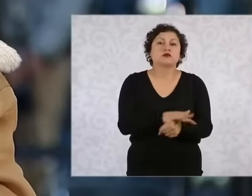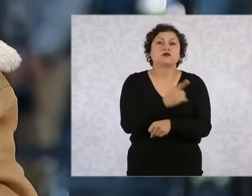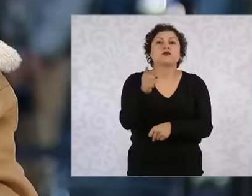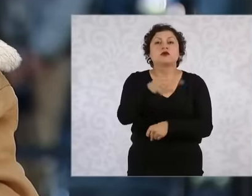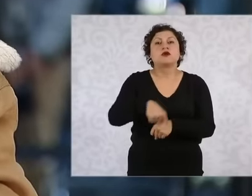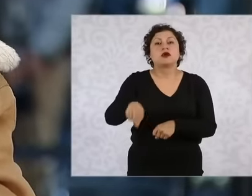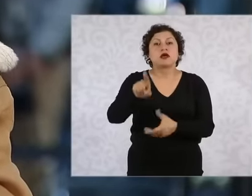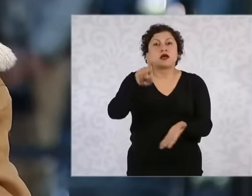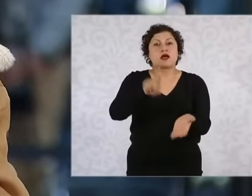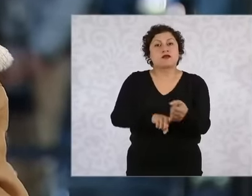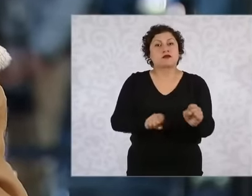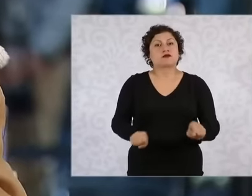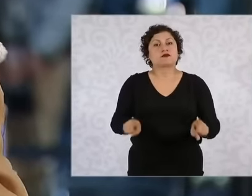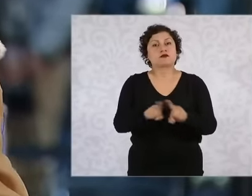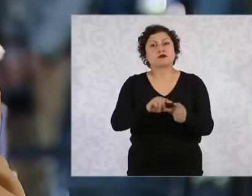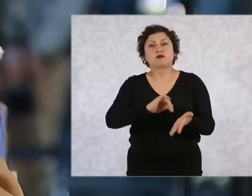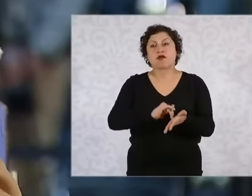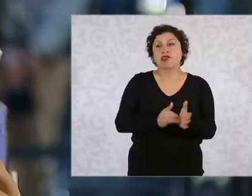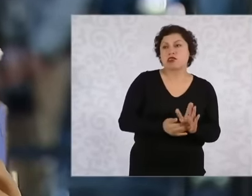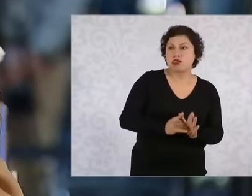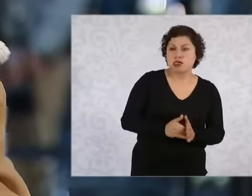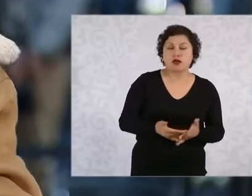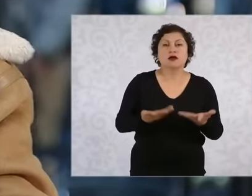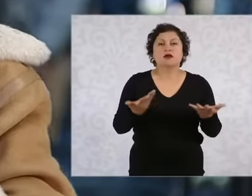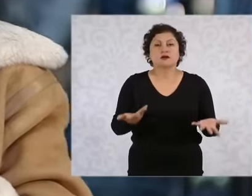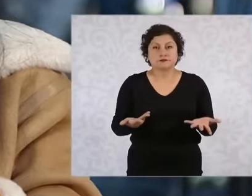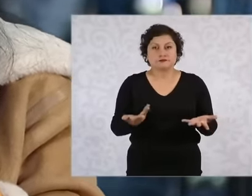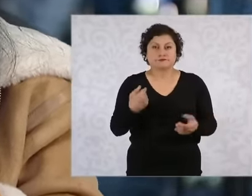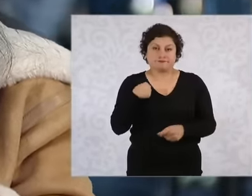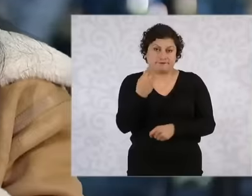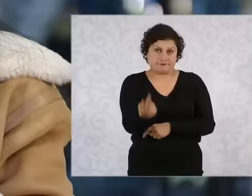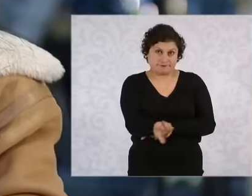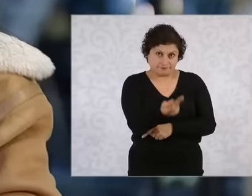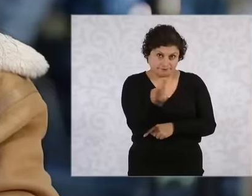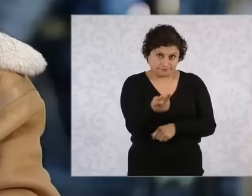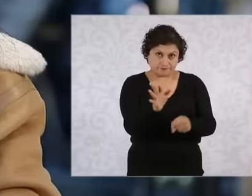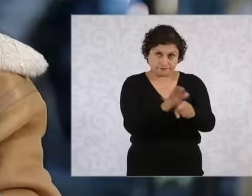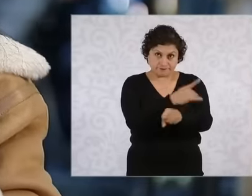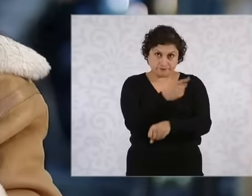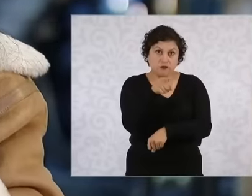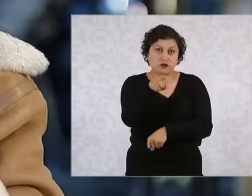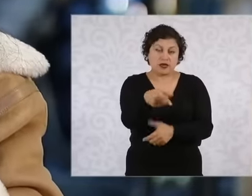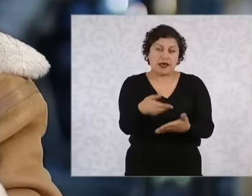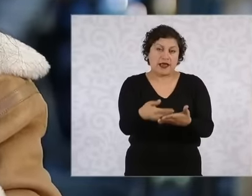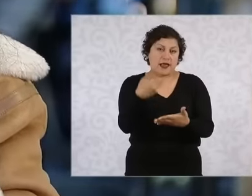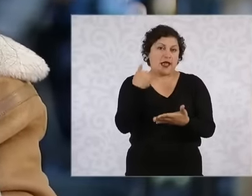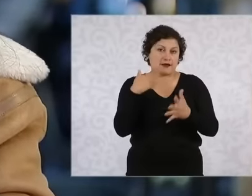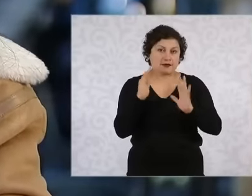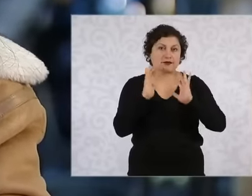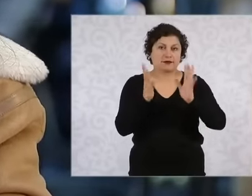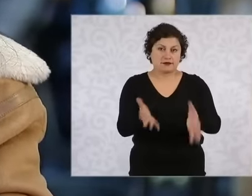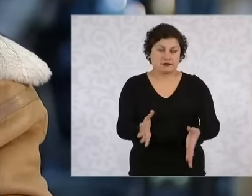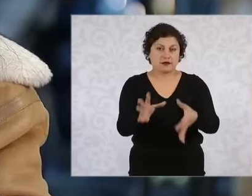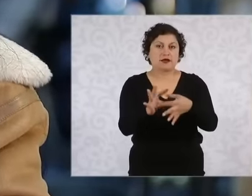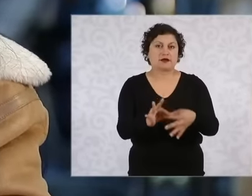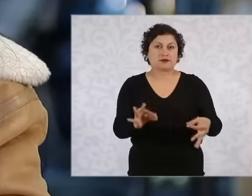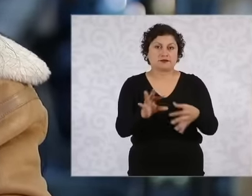interest in this issue, then I ask you why you have stated that impeachment proceedings would not be sought against them.